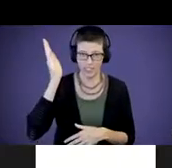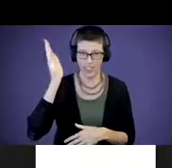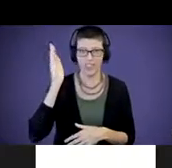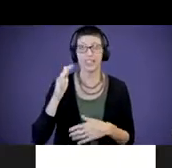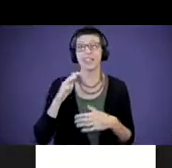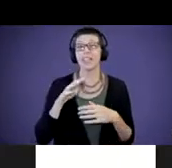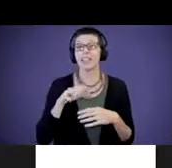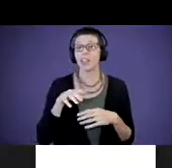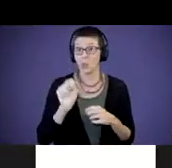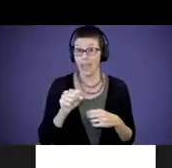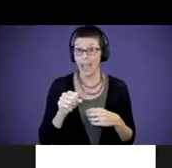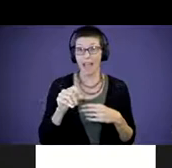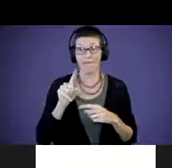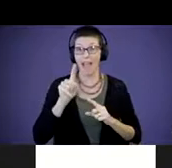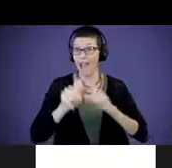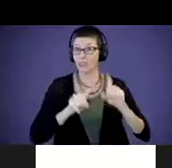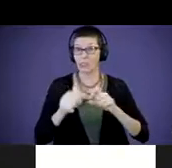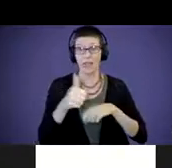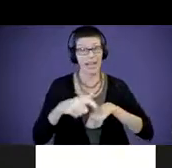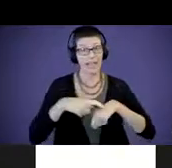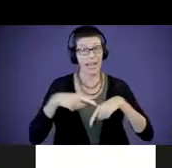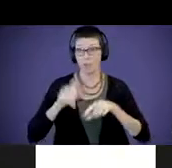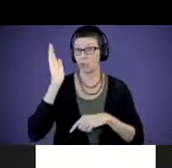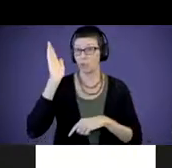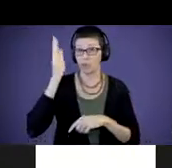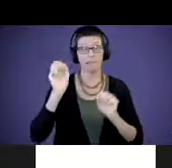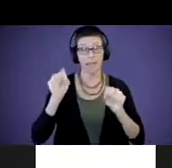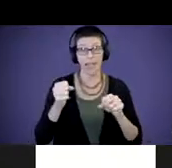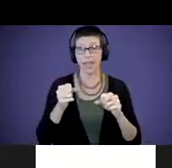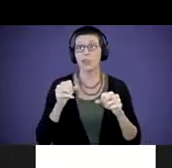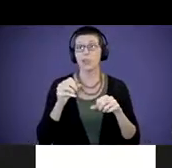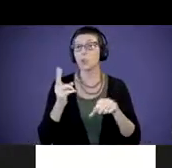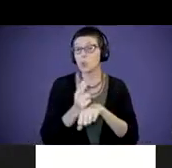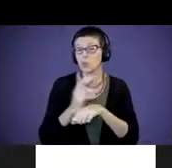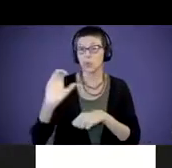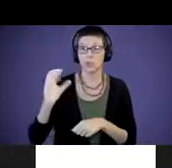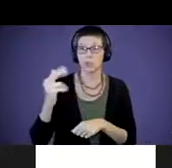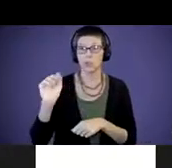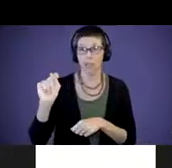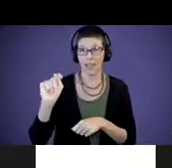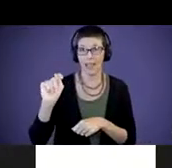asked at any time during the presentation through the chat function in the Zoom.